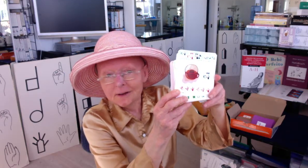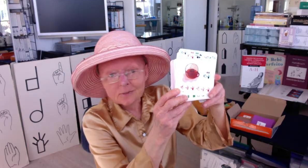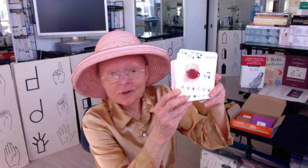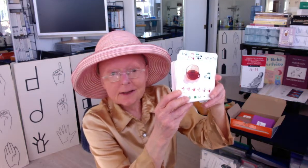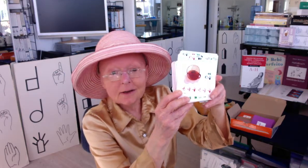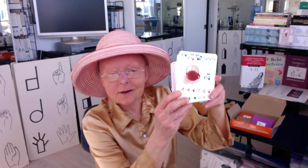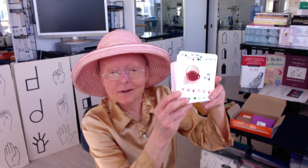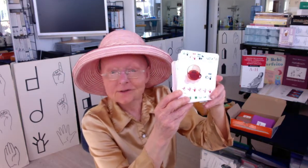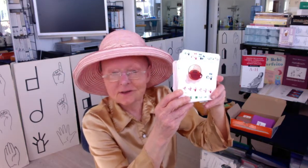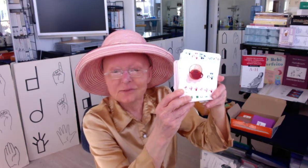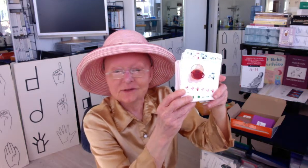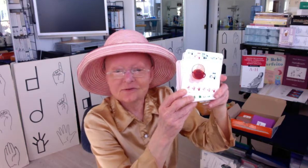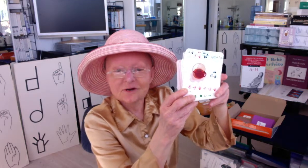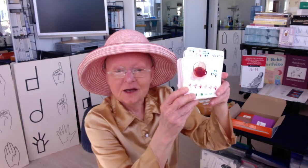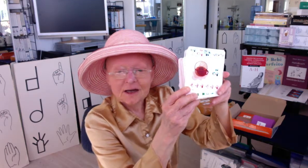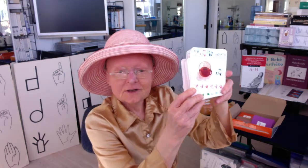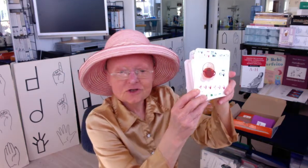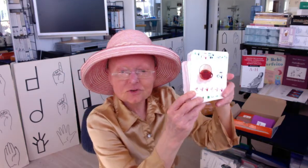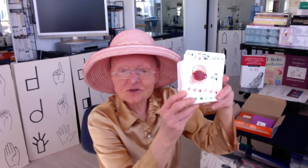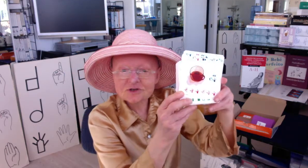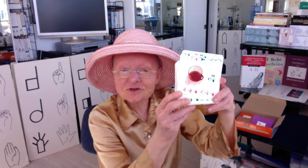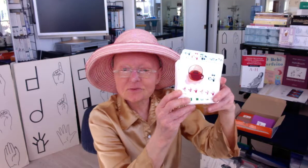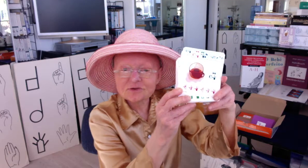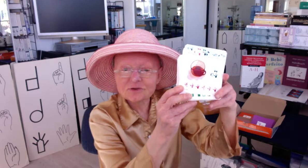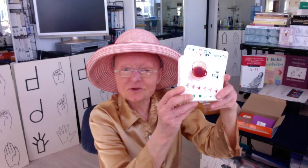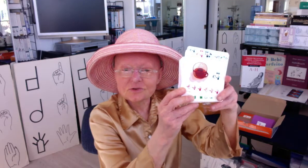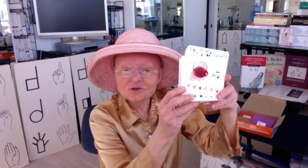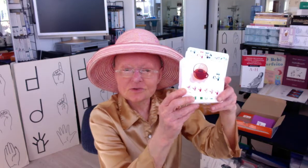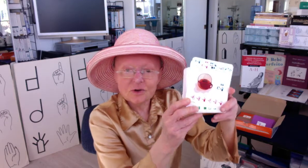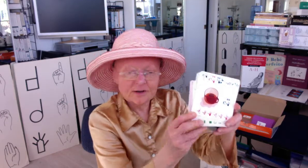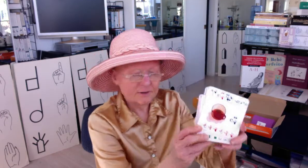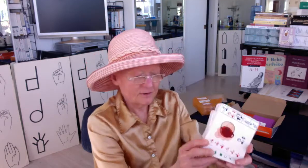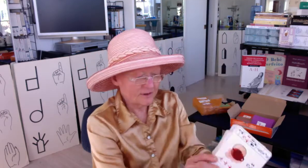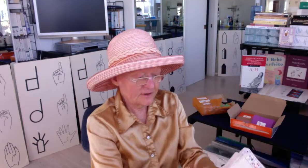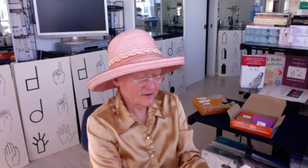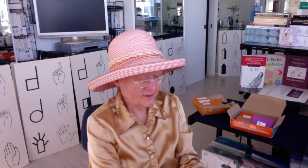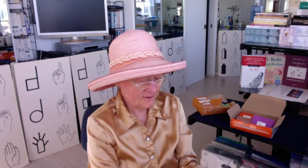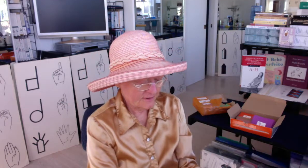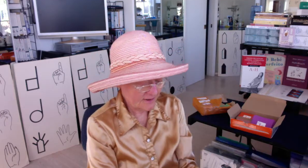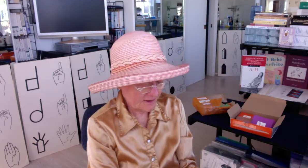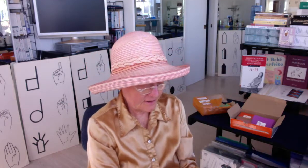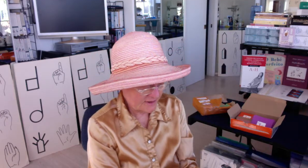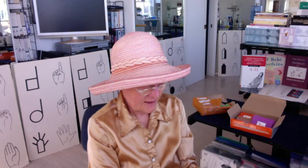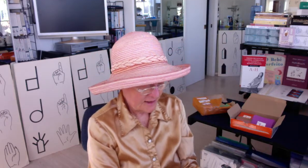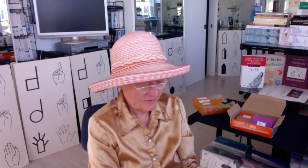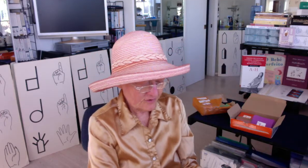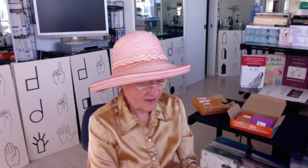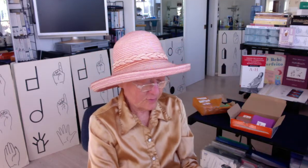Playing Cards, I believe, and it shows the symbols that are used to write these signs. For example,